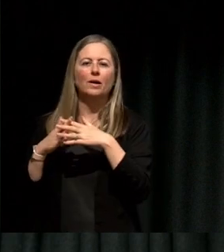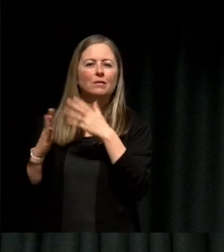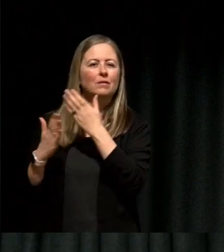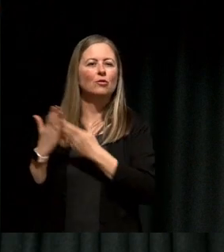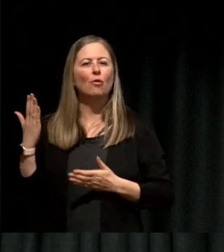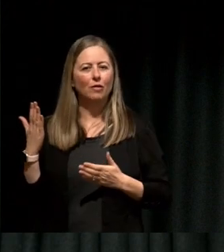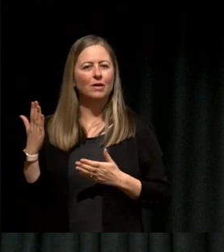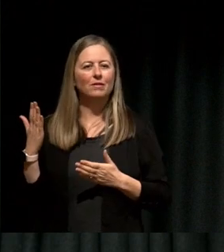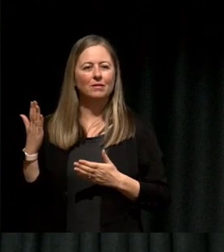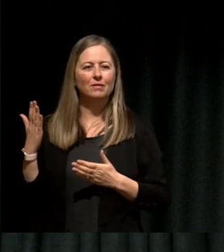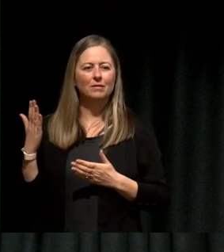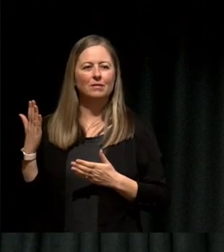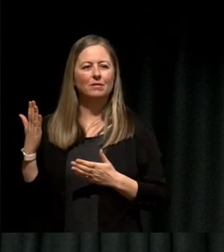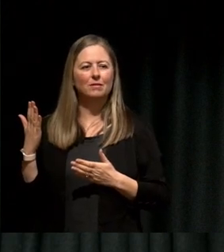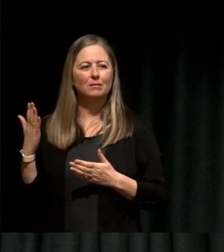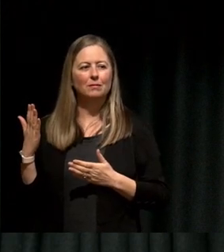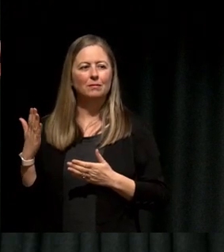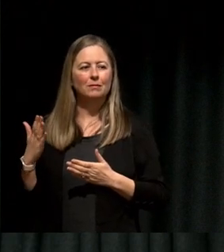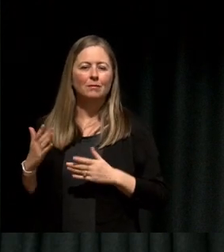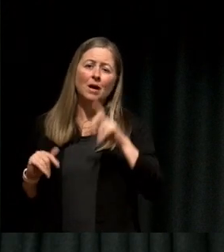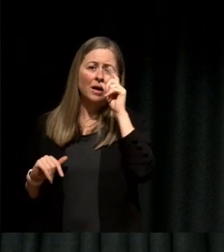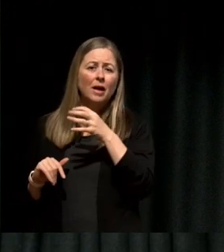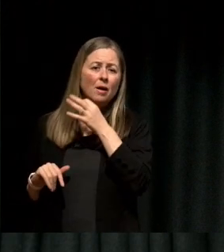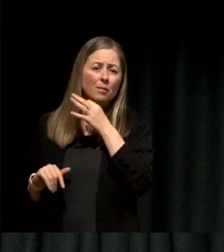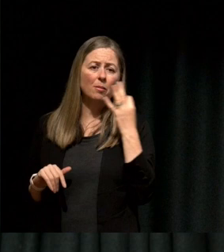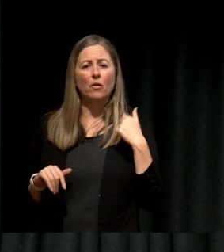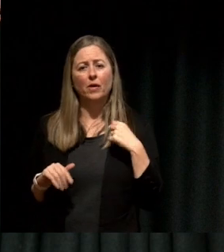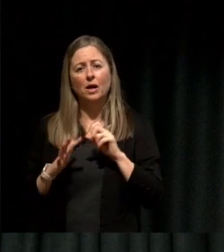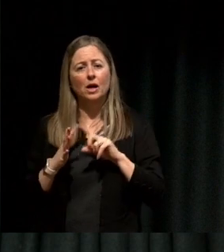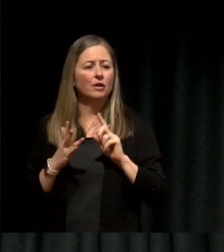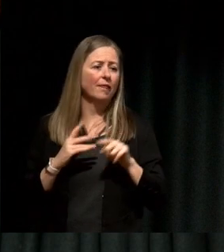like you know it's a boring story if "hey I just did this and I was successful and then